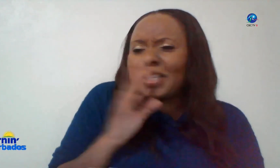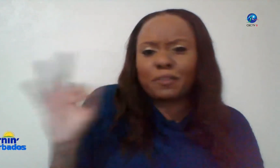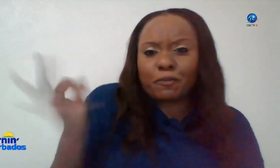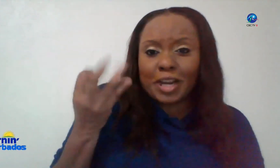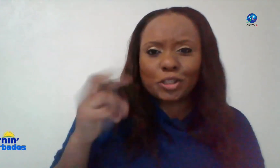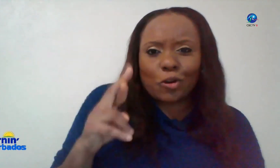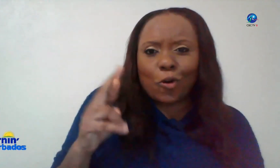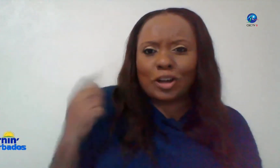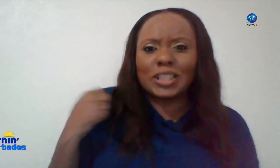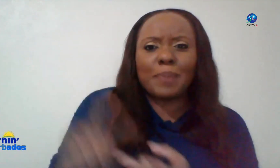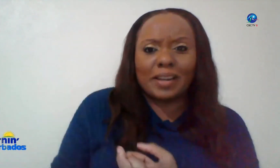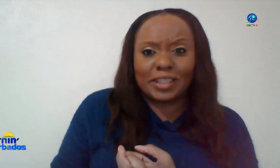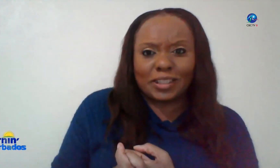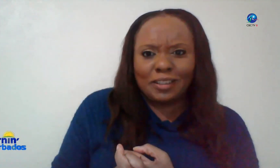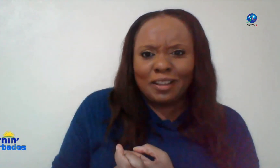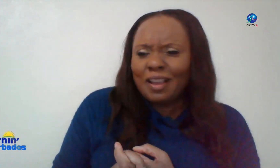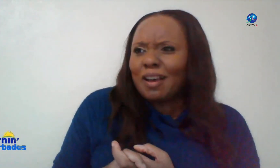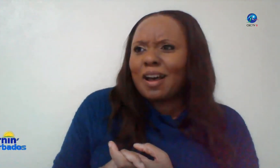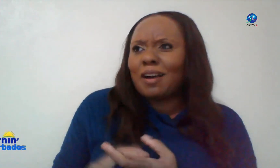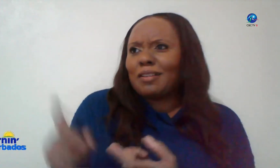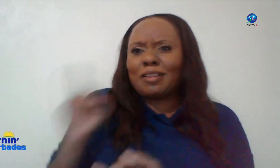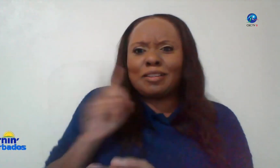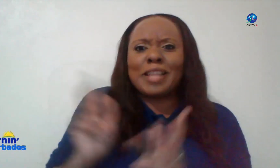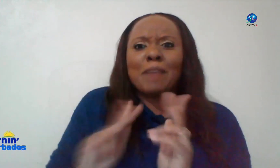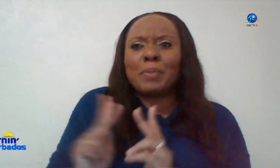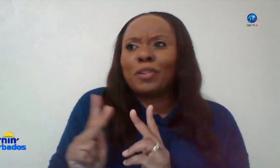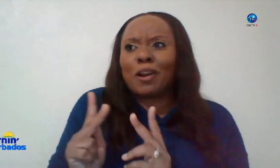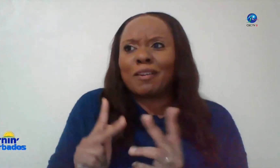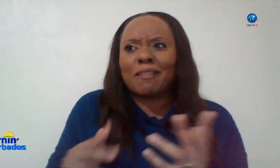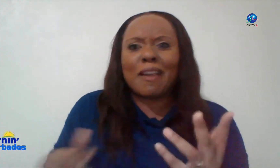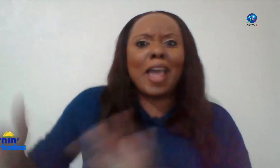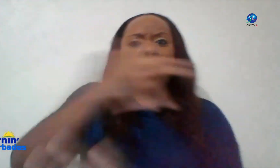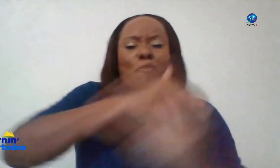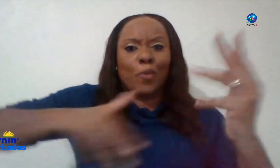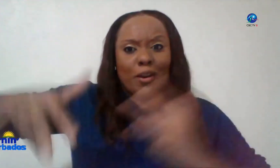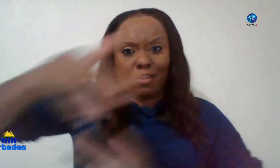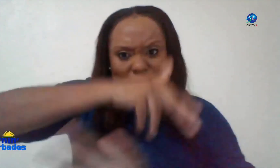speaks French or Spanish uh yeah people are everywhere